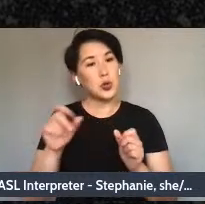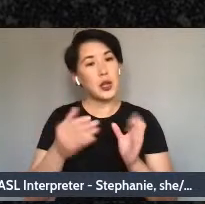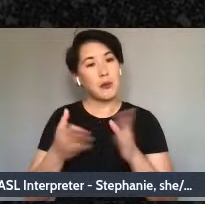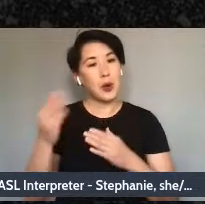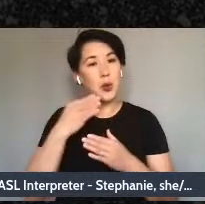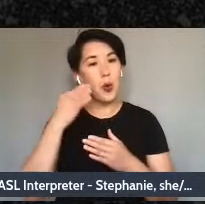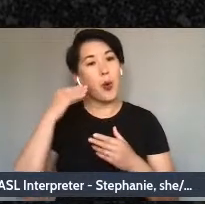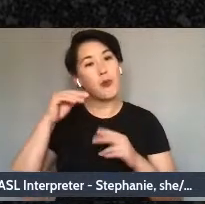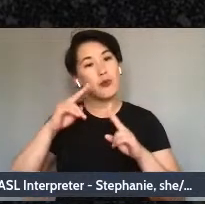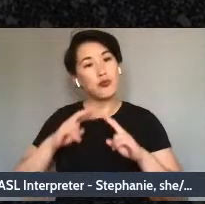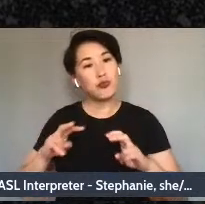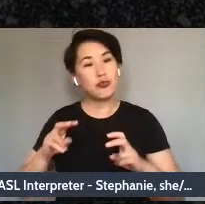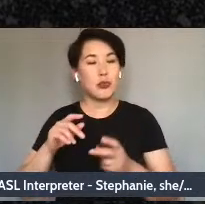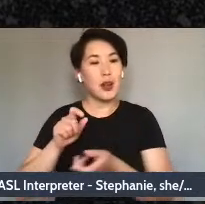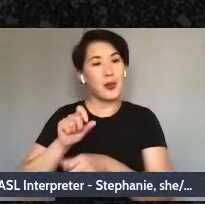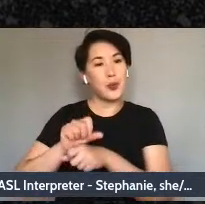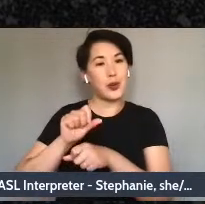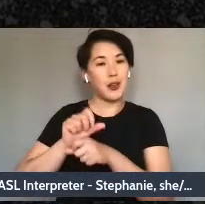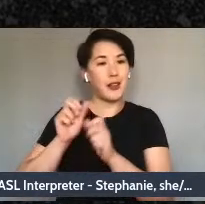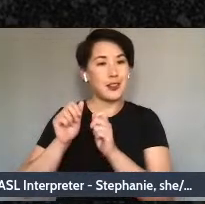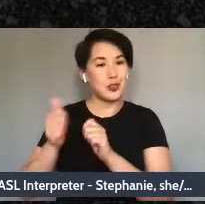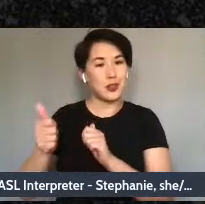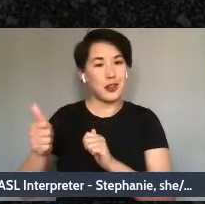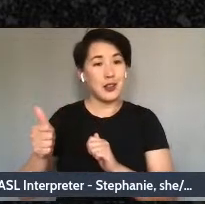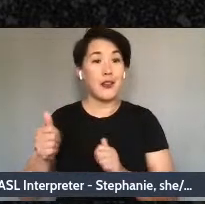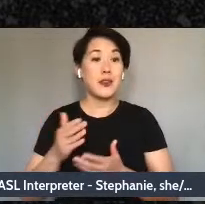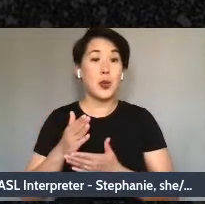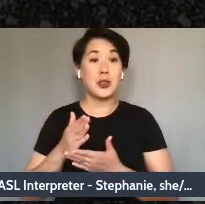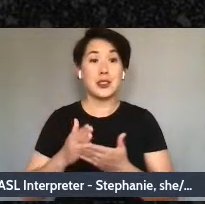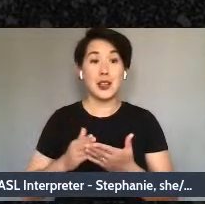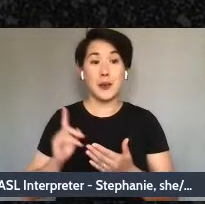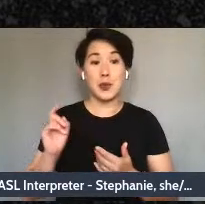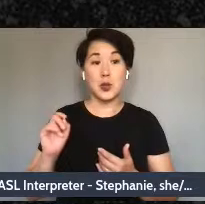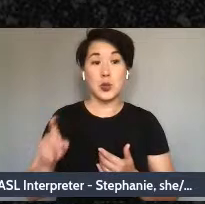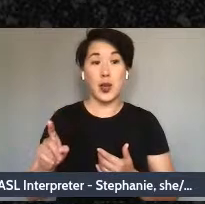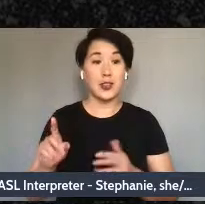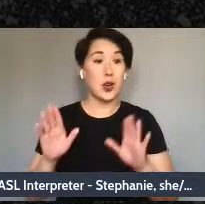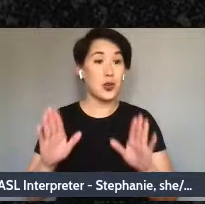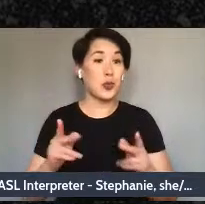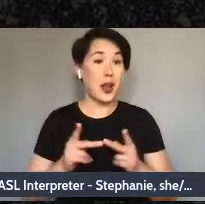the questions that we were offering that are great places for people to start with this